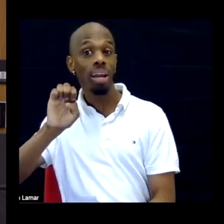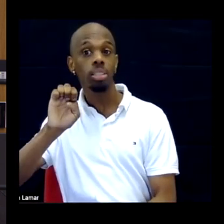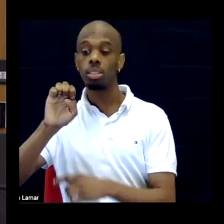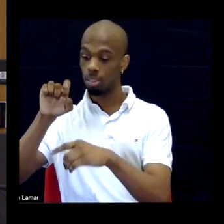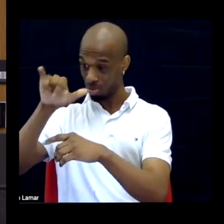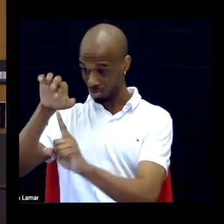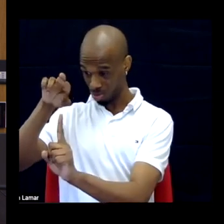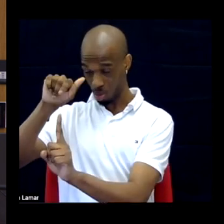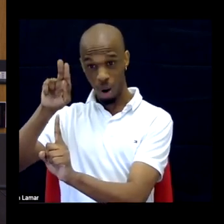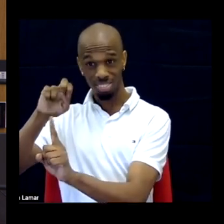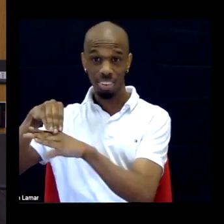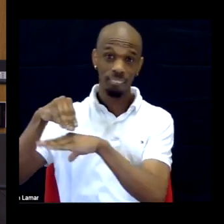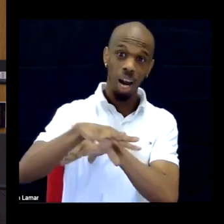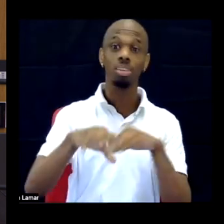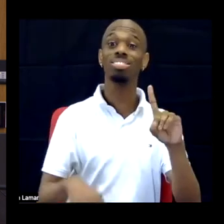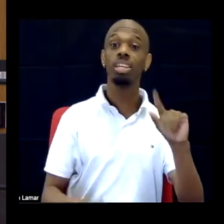the lines of disability. DR.